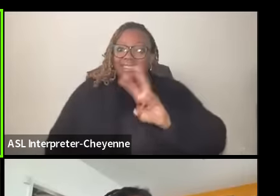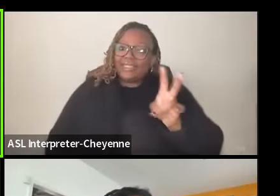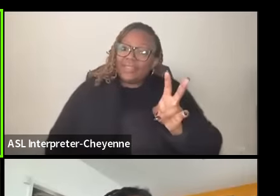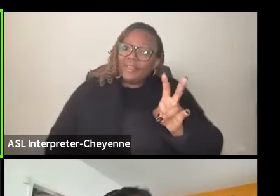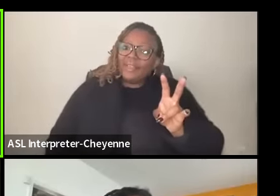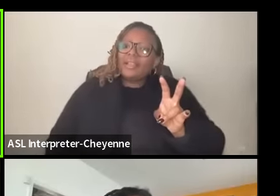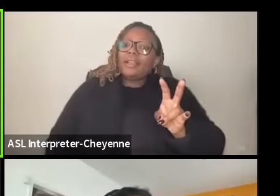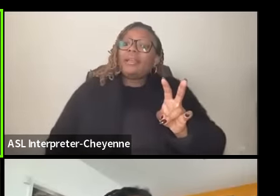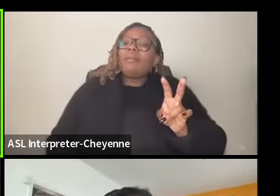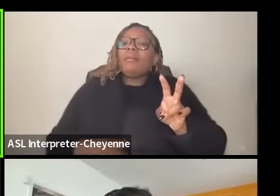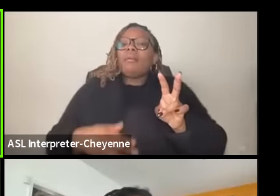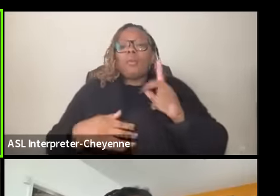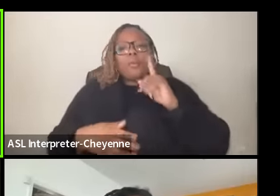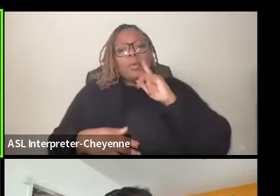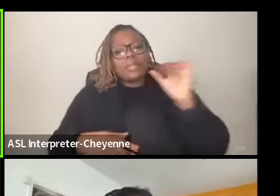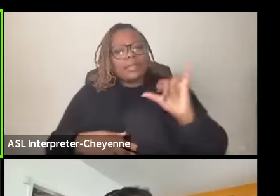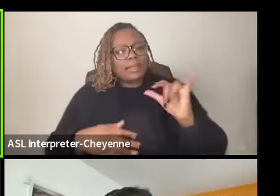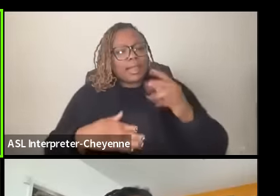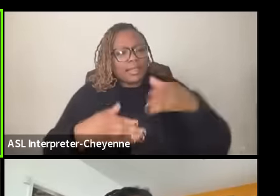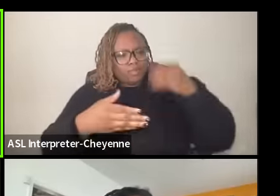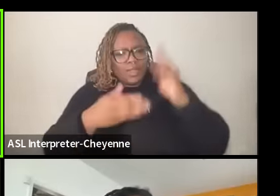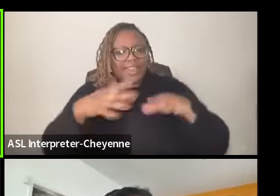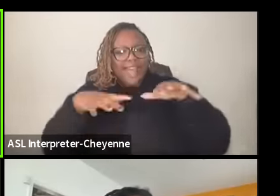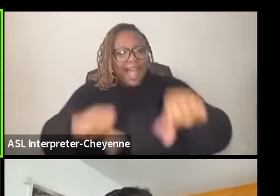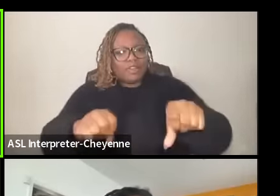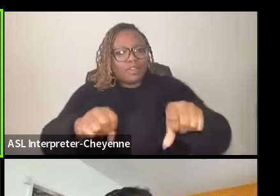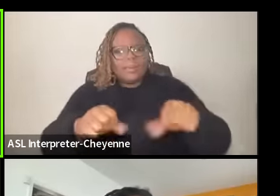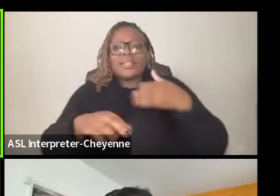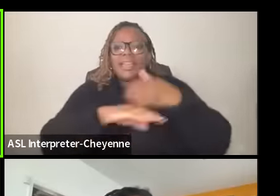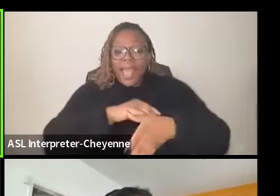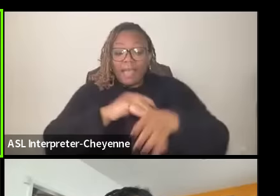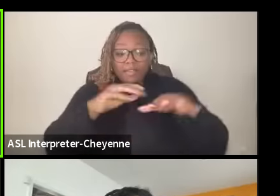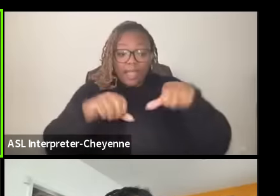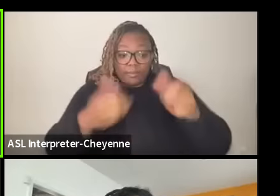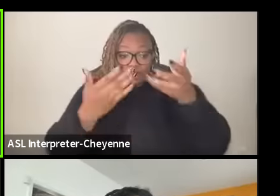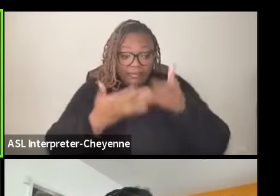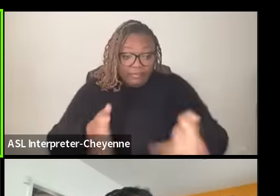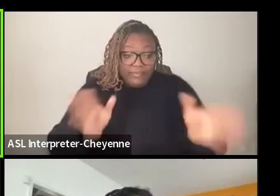does it look like to end occupation and then after occupation is ended just as when formal